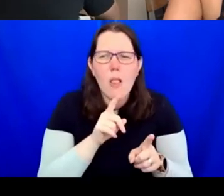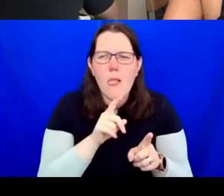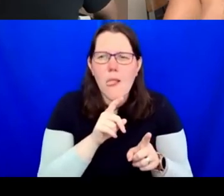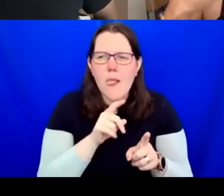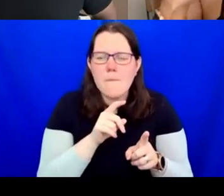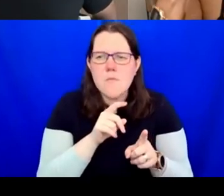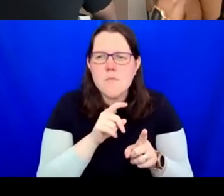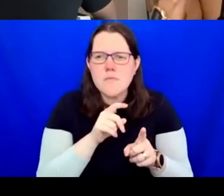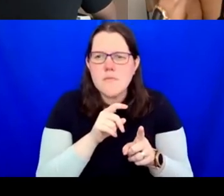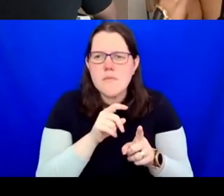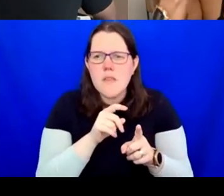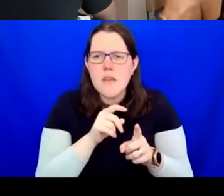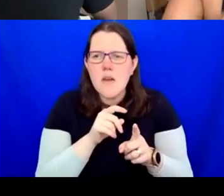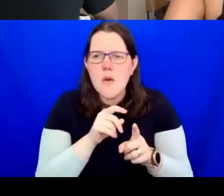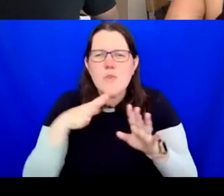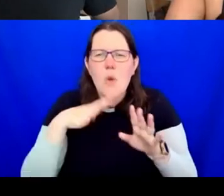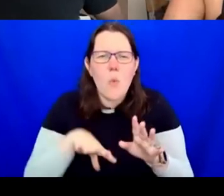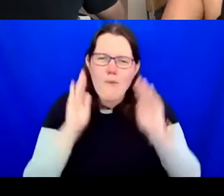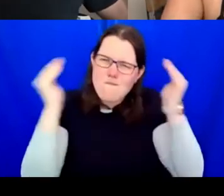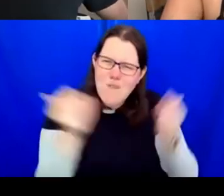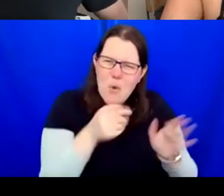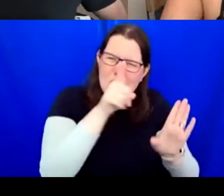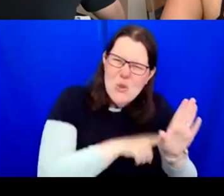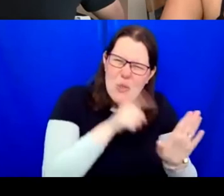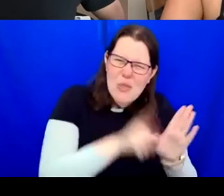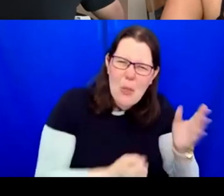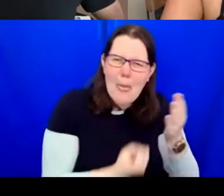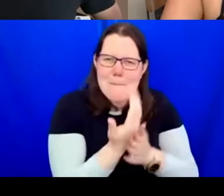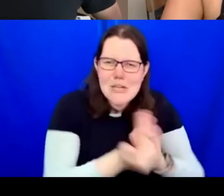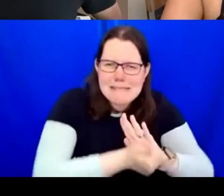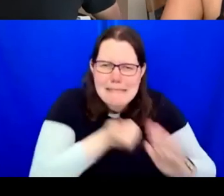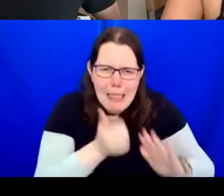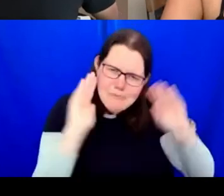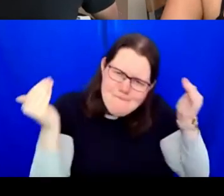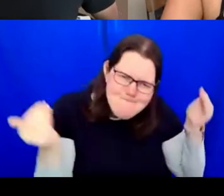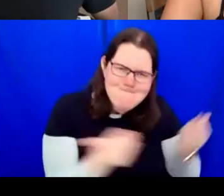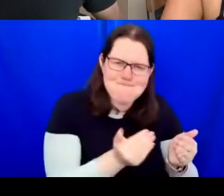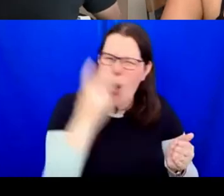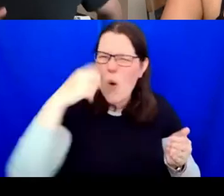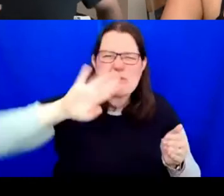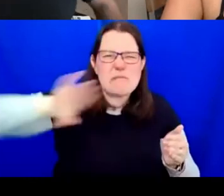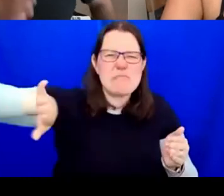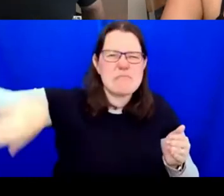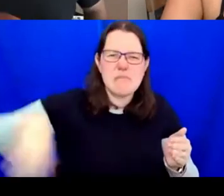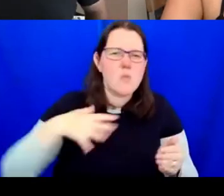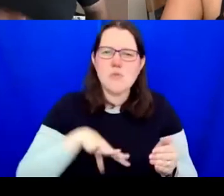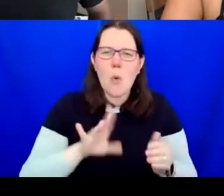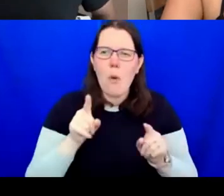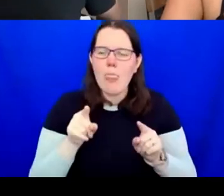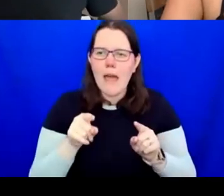this fixation of youth and emerging talent and so on and so forth. Yeah, I could go on but I won't.